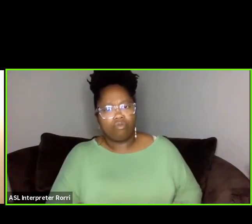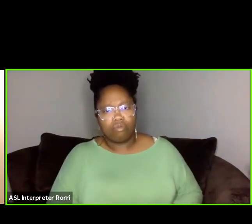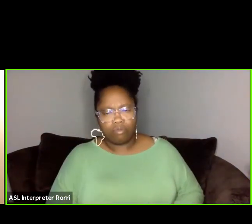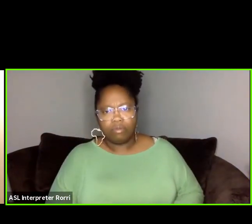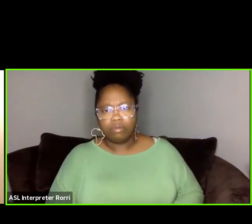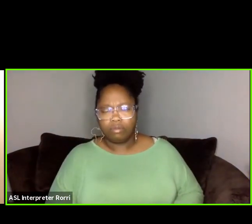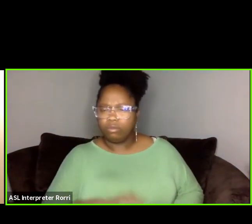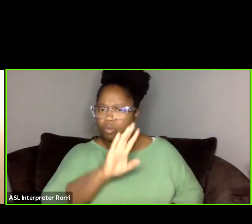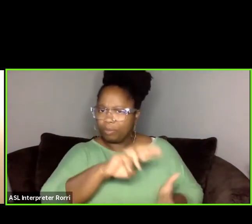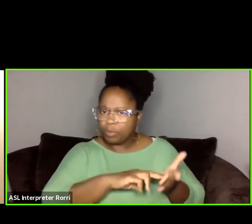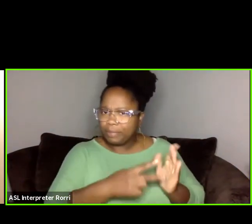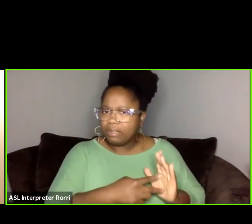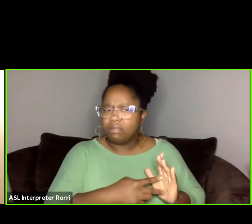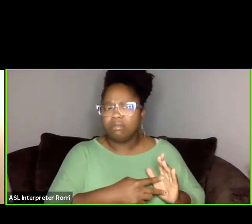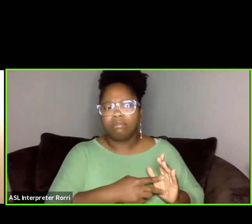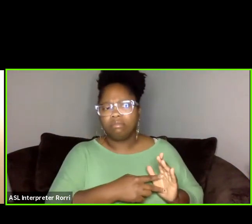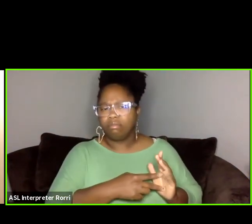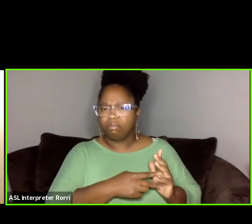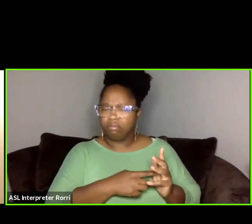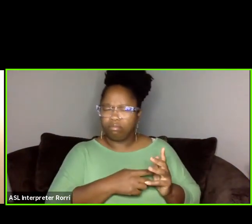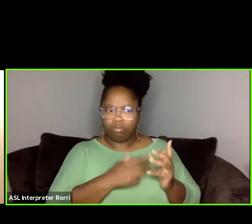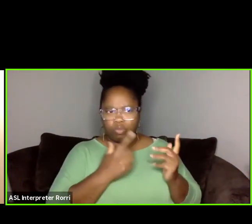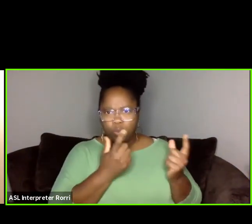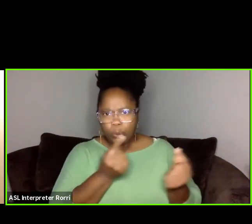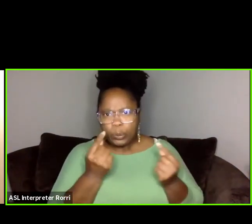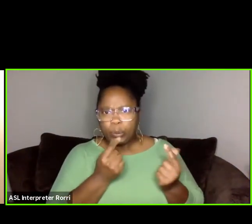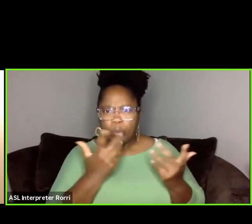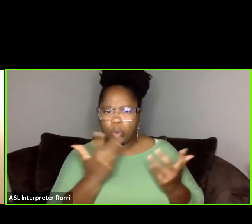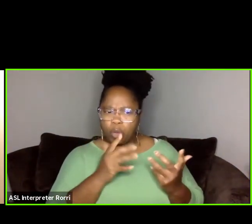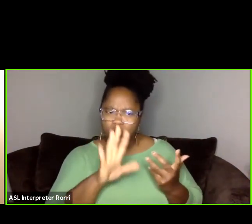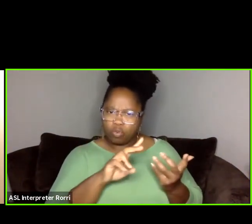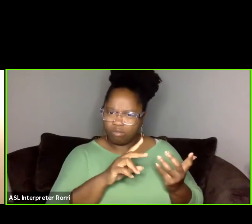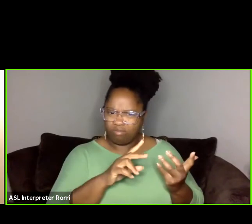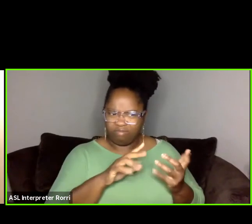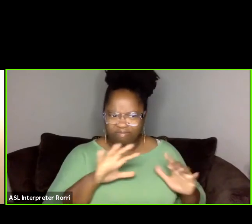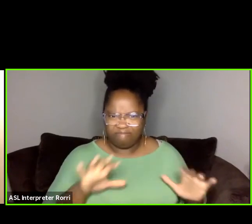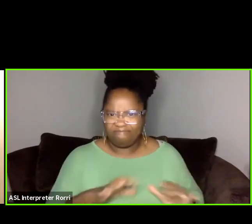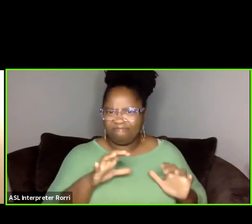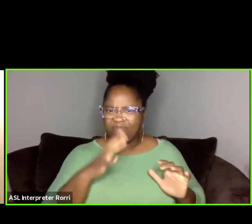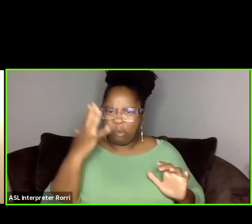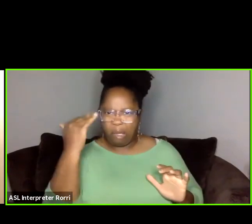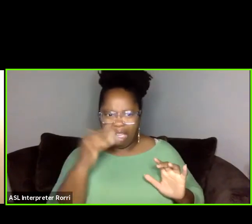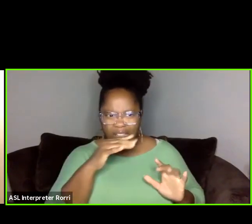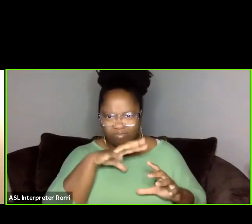What are you here to do? And if you feel like the arts is the space